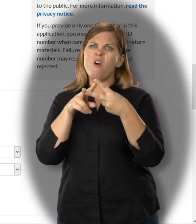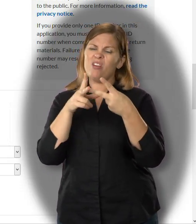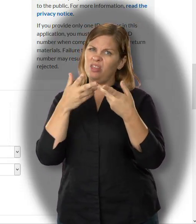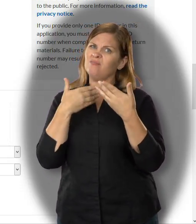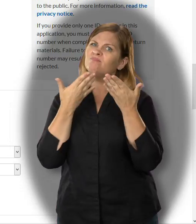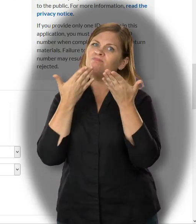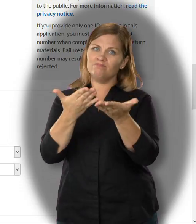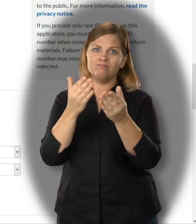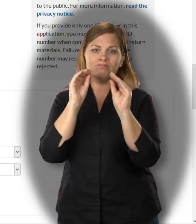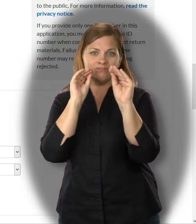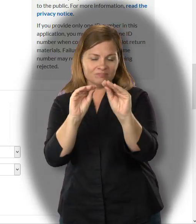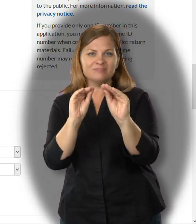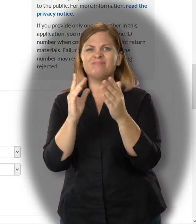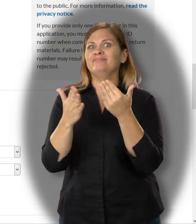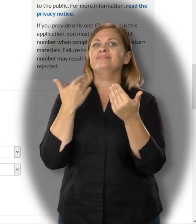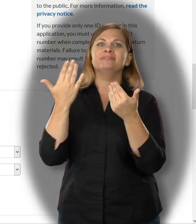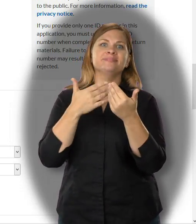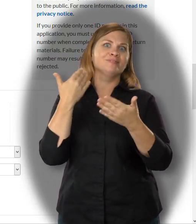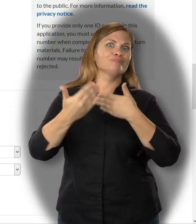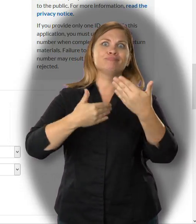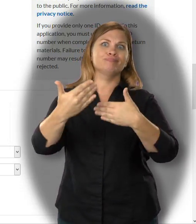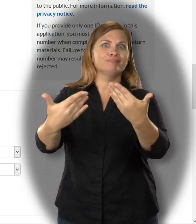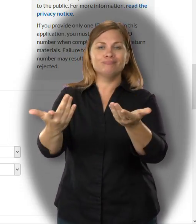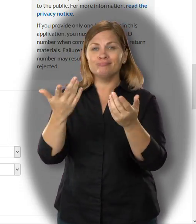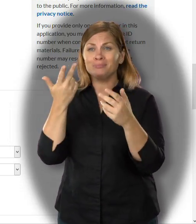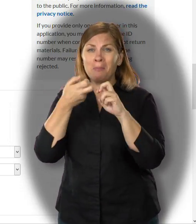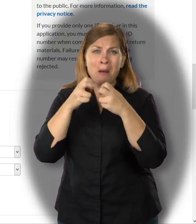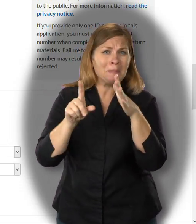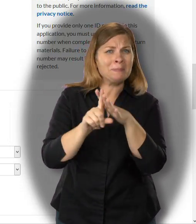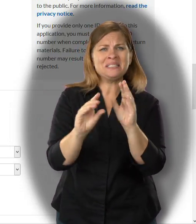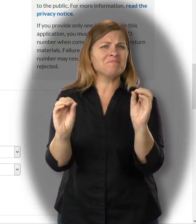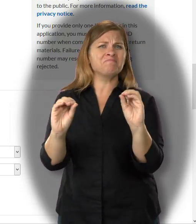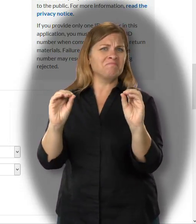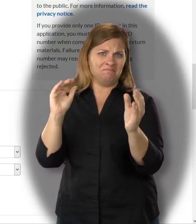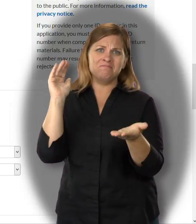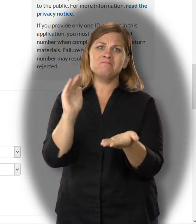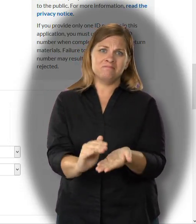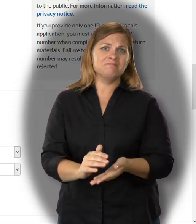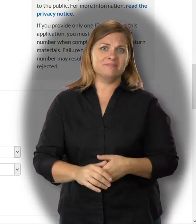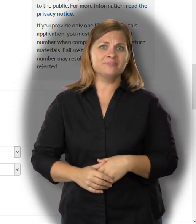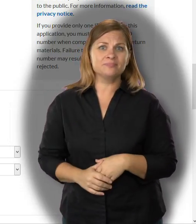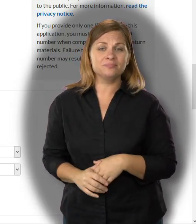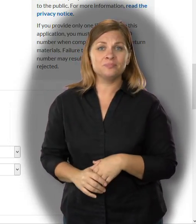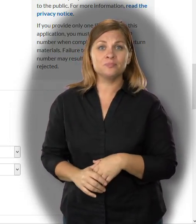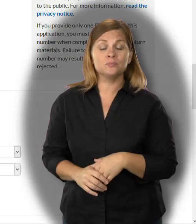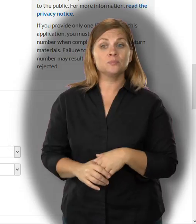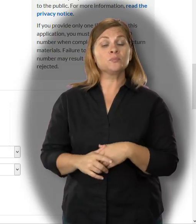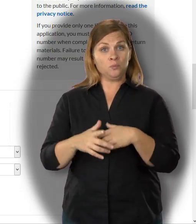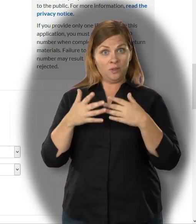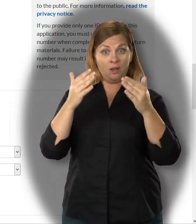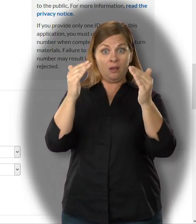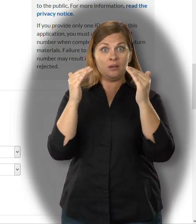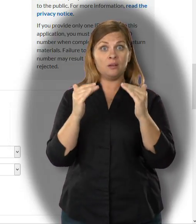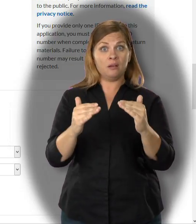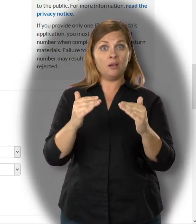and for the last four digits of your Social Security Number. Provide both numbers to ensure the fastest processing